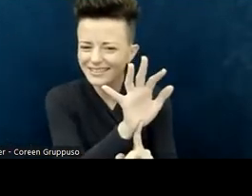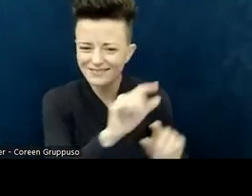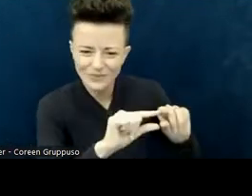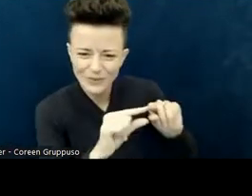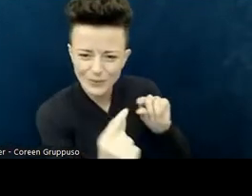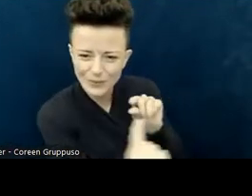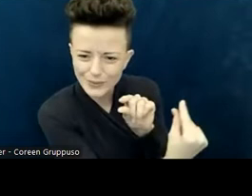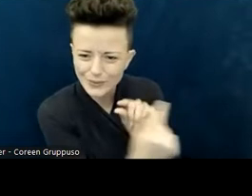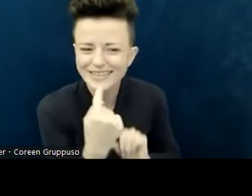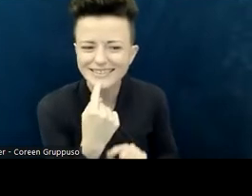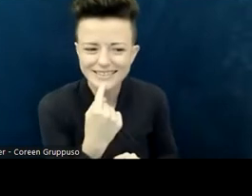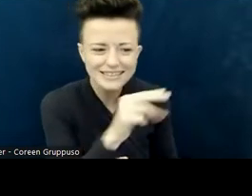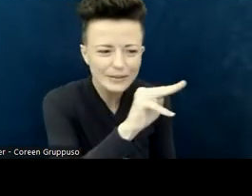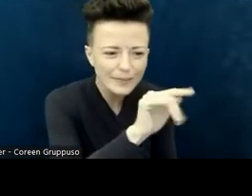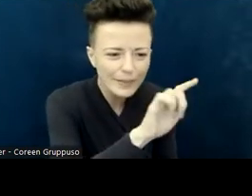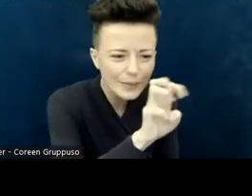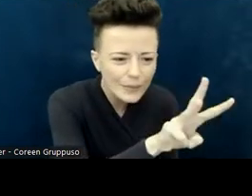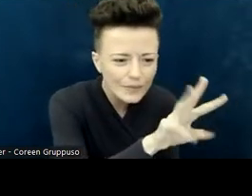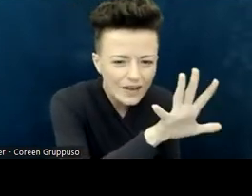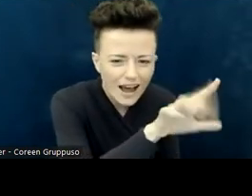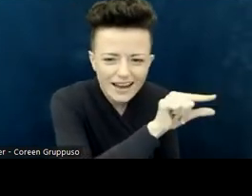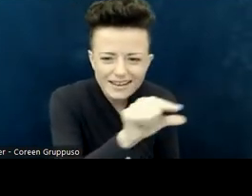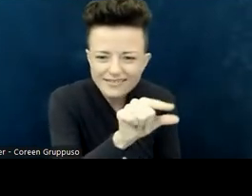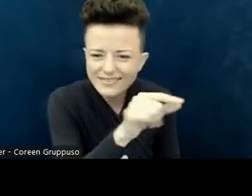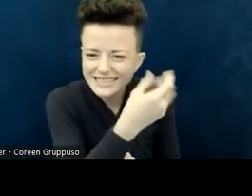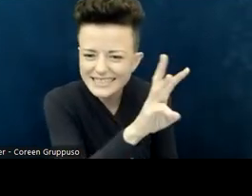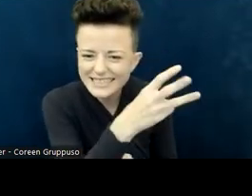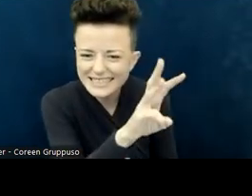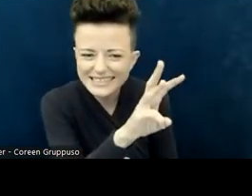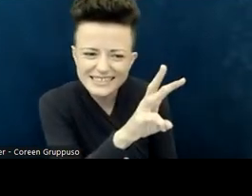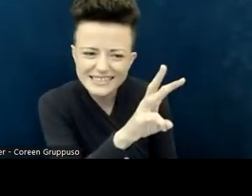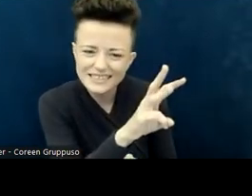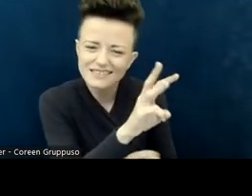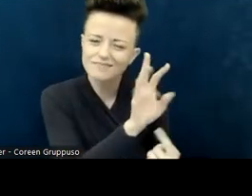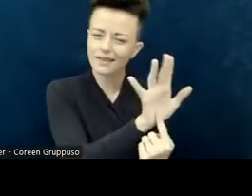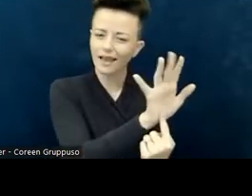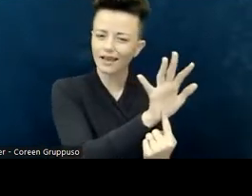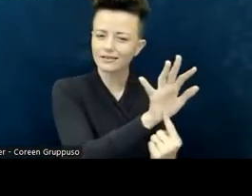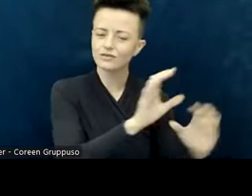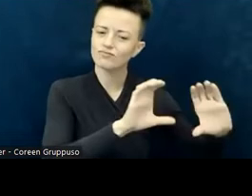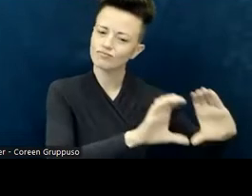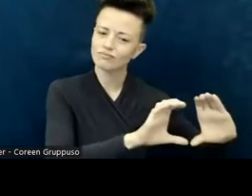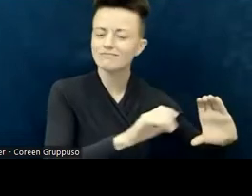against a green background. We're gonna use that image as a placeholder on our section headings.